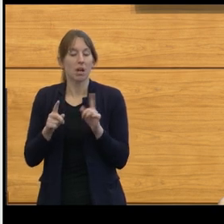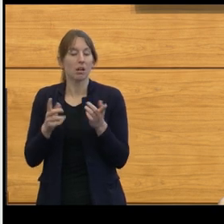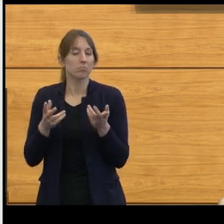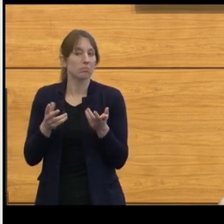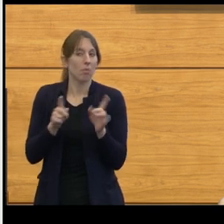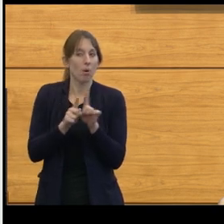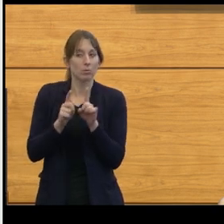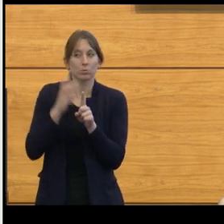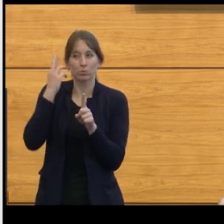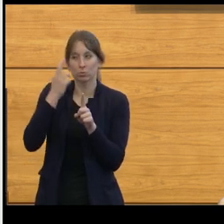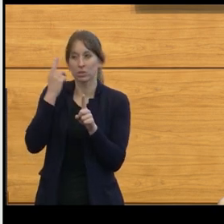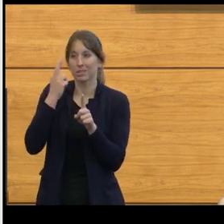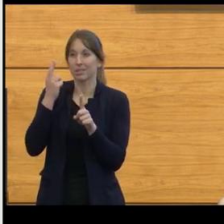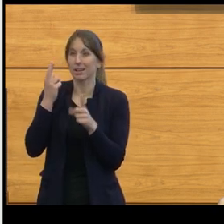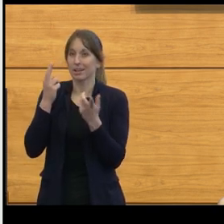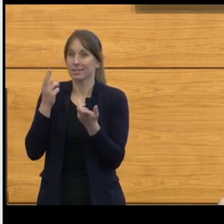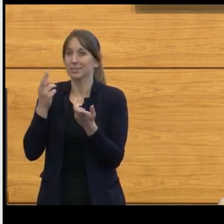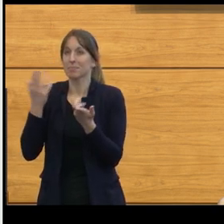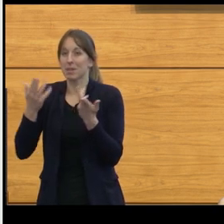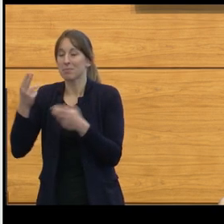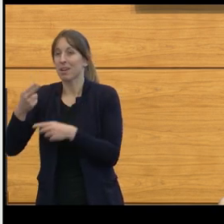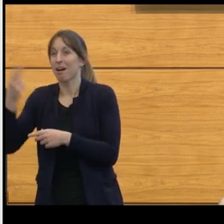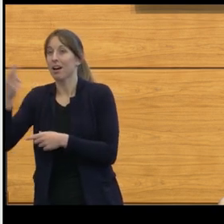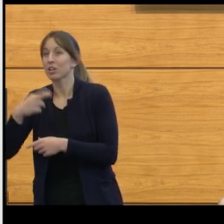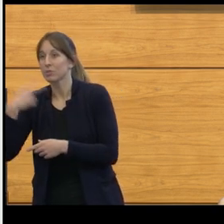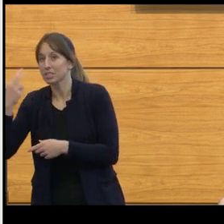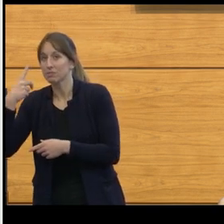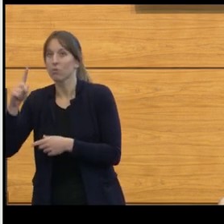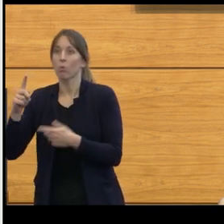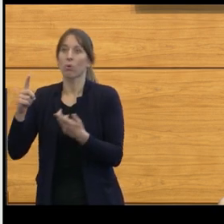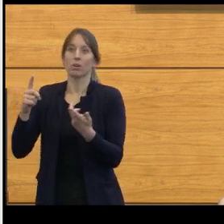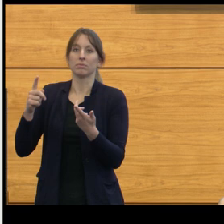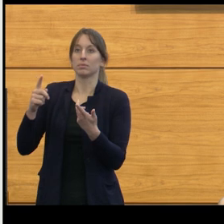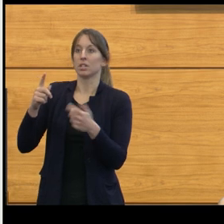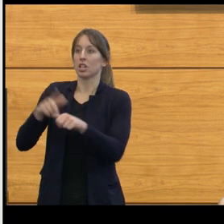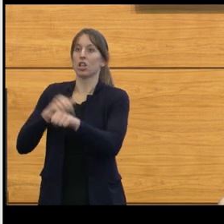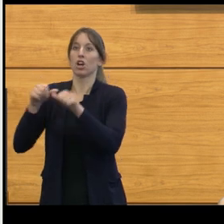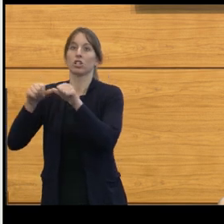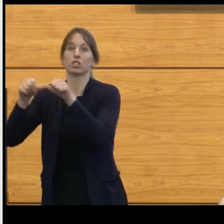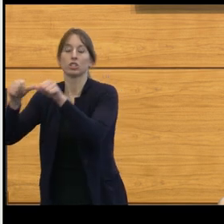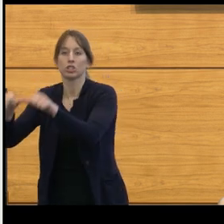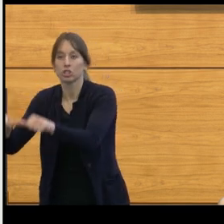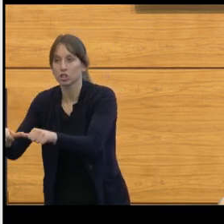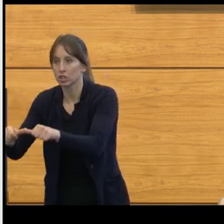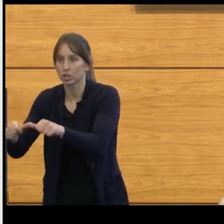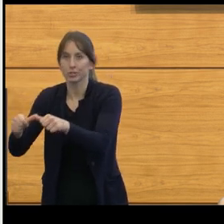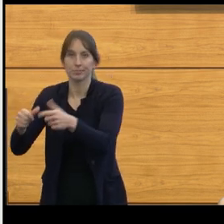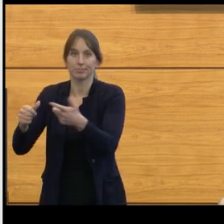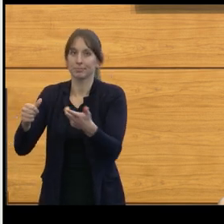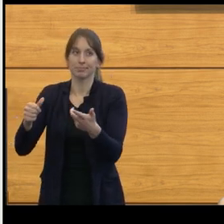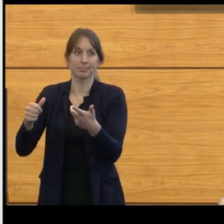perhaps higher risks in those children for long-term outcome. The subgroups of medulloblastoma are different,